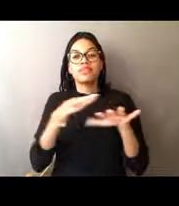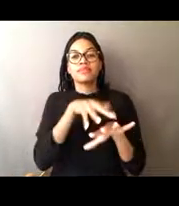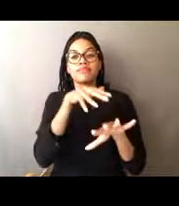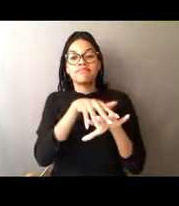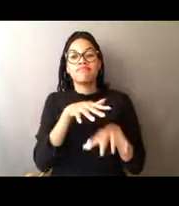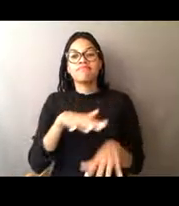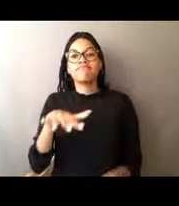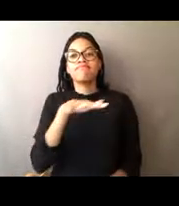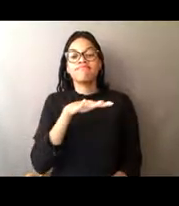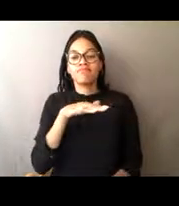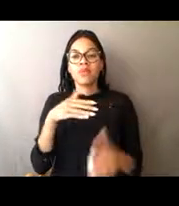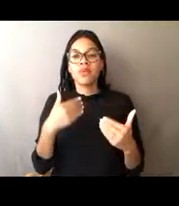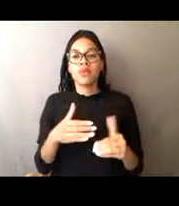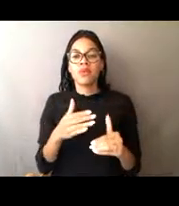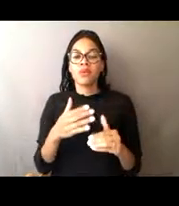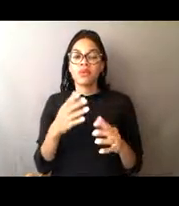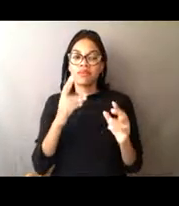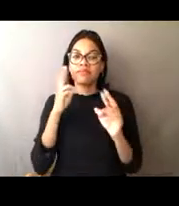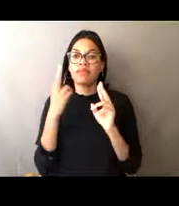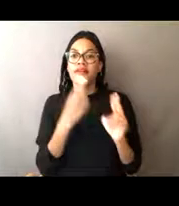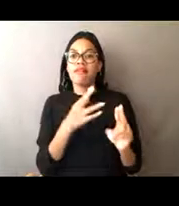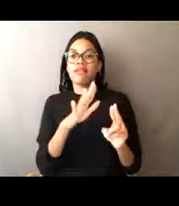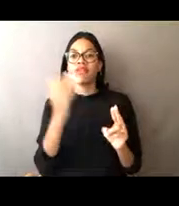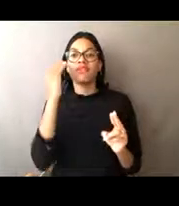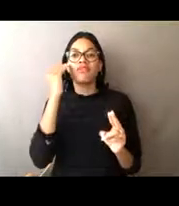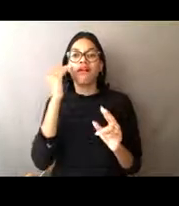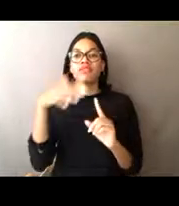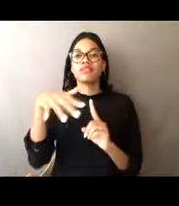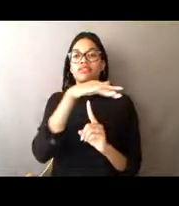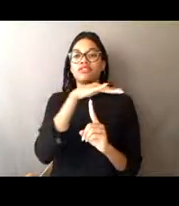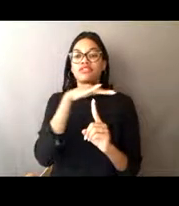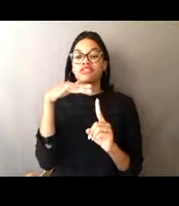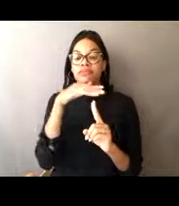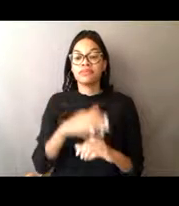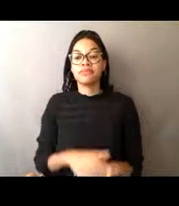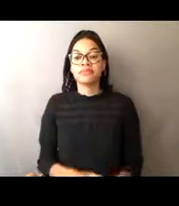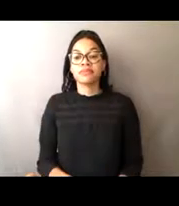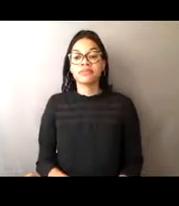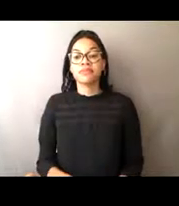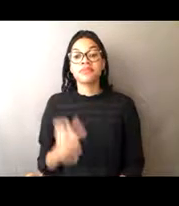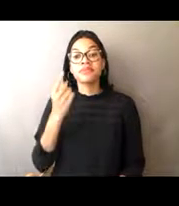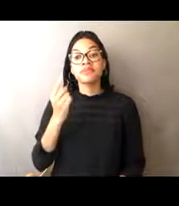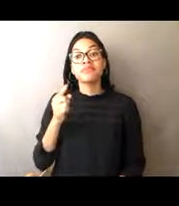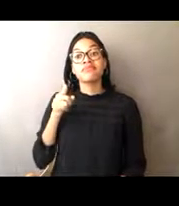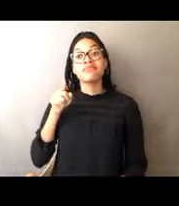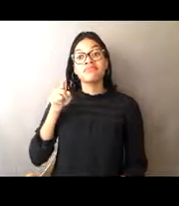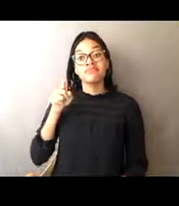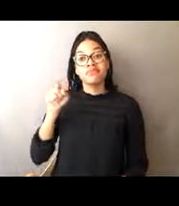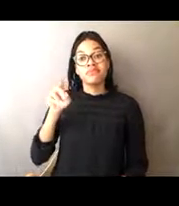In Alaska, the NOAA Fisheries Office of Law Enforcement's work is conducted all over the state, which include the traditional homelands